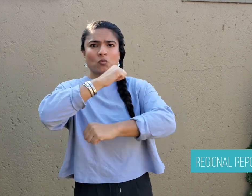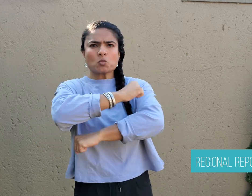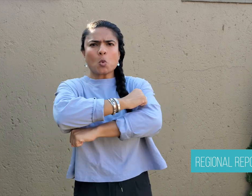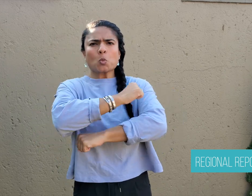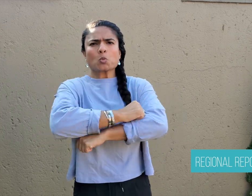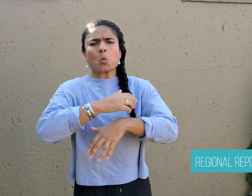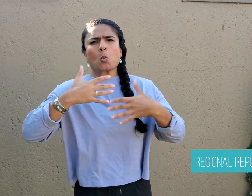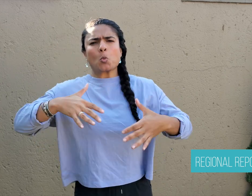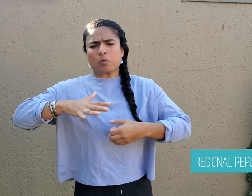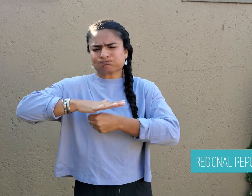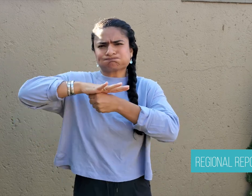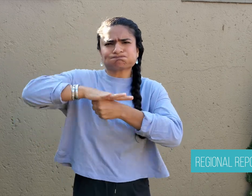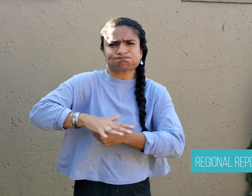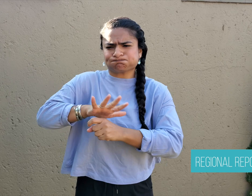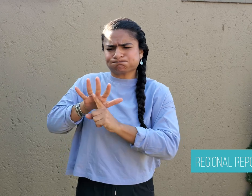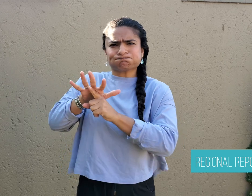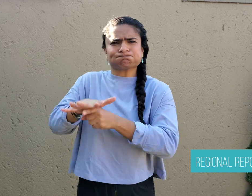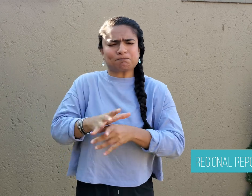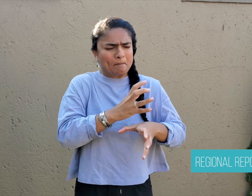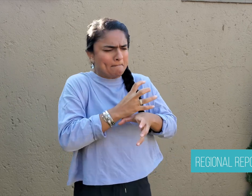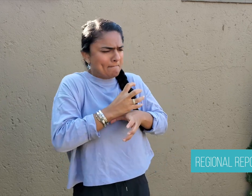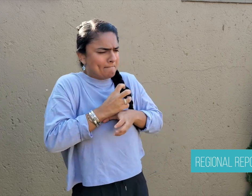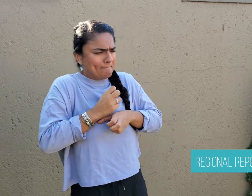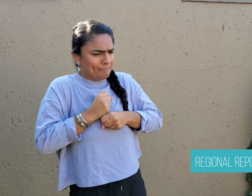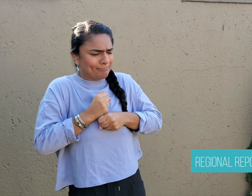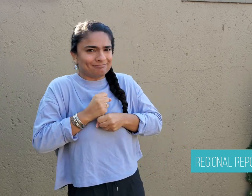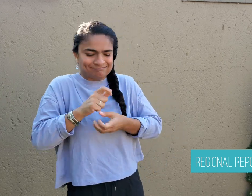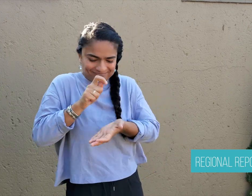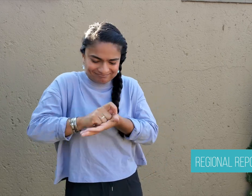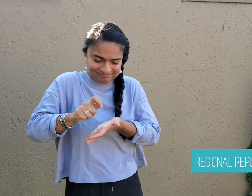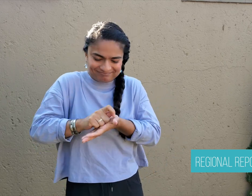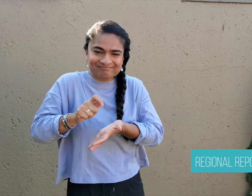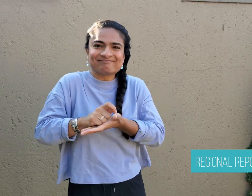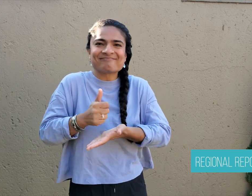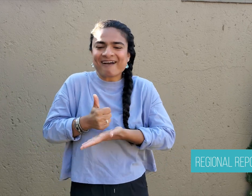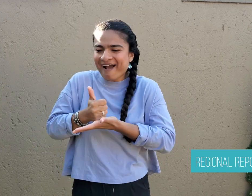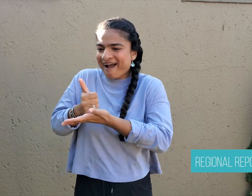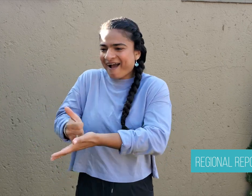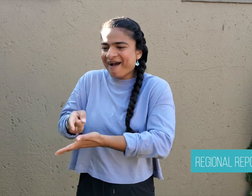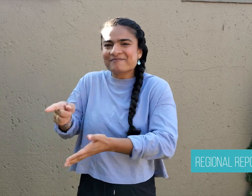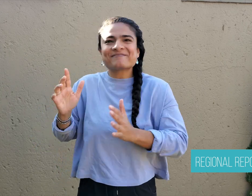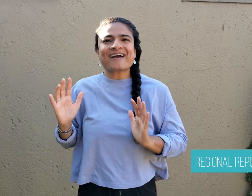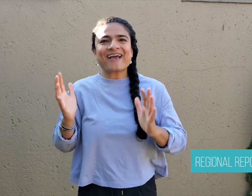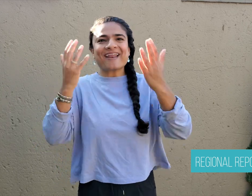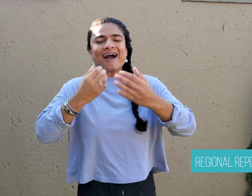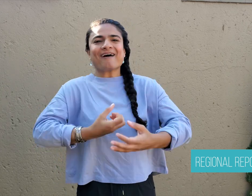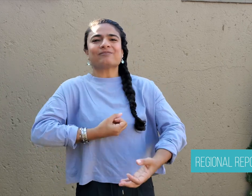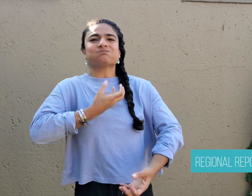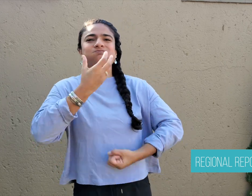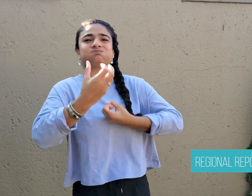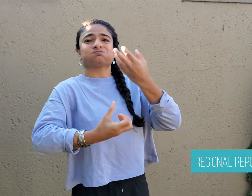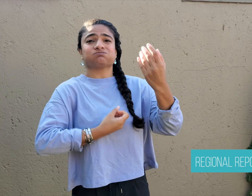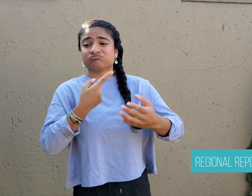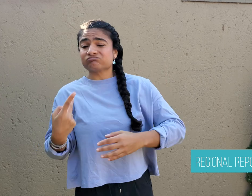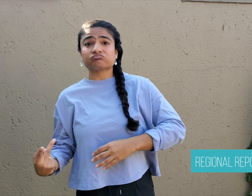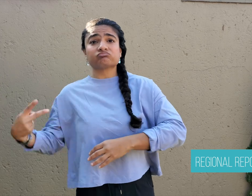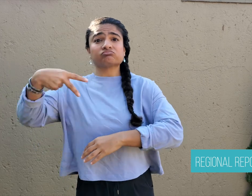described how repressed her life had been in Congo.